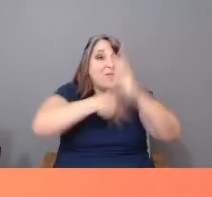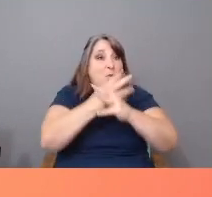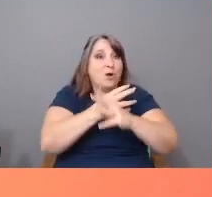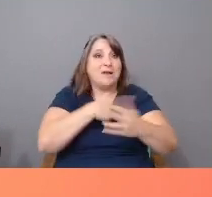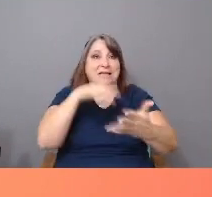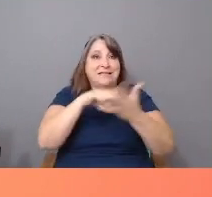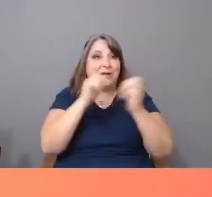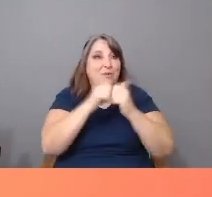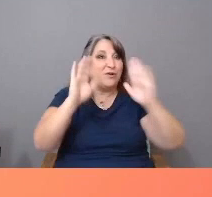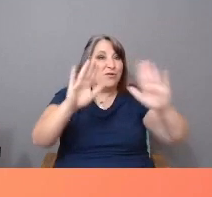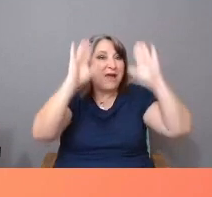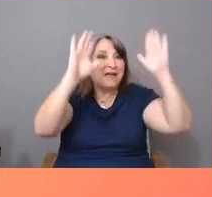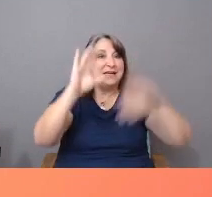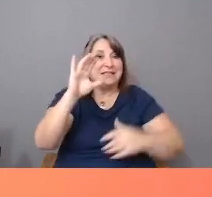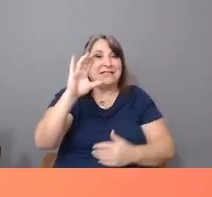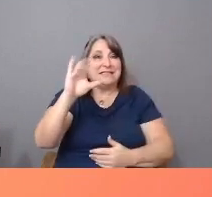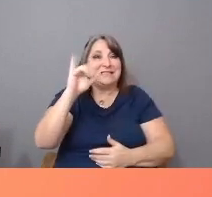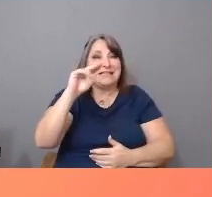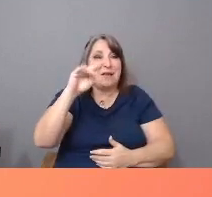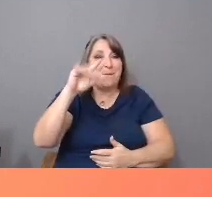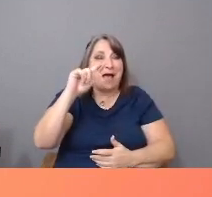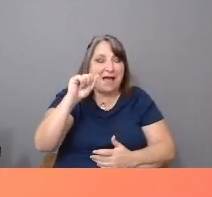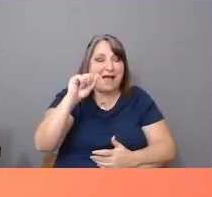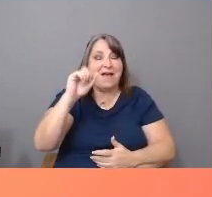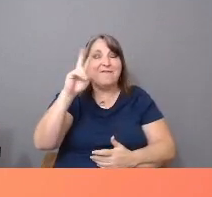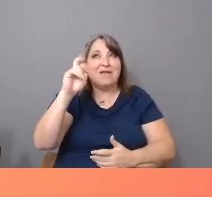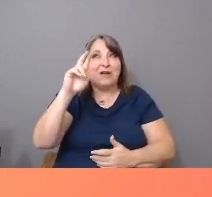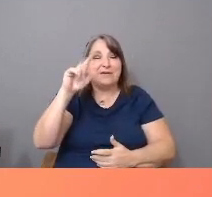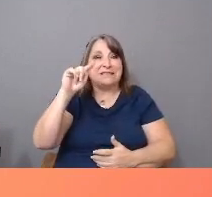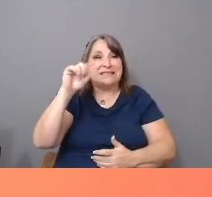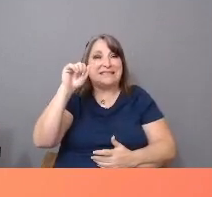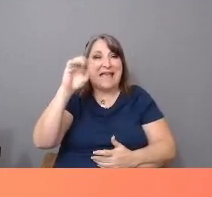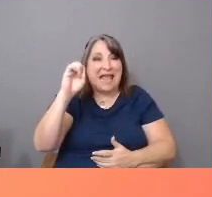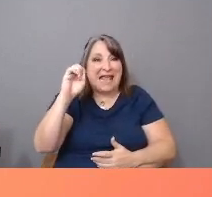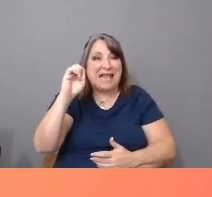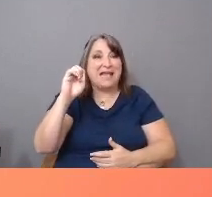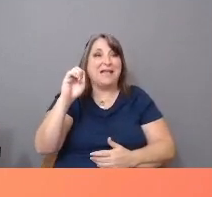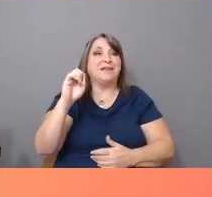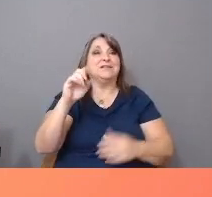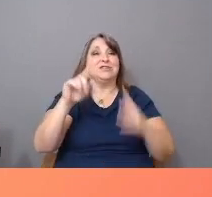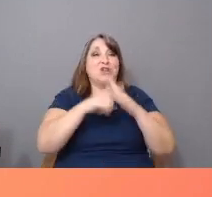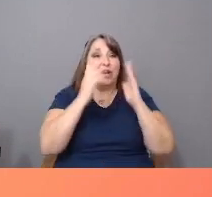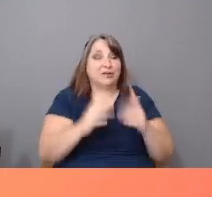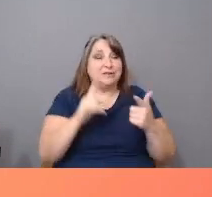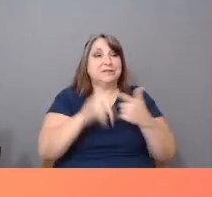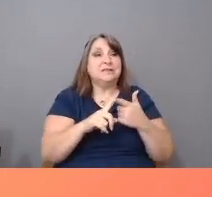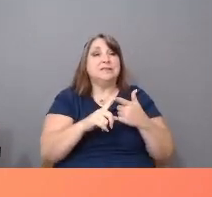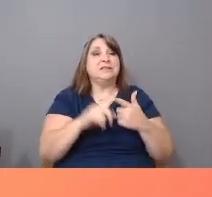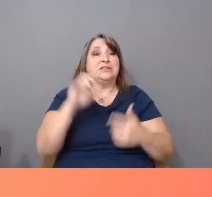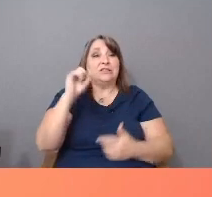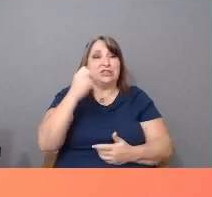cinéma vérité founder Jean Rouch in Paris, Japanese new wave director Shohei Imamura in Tokyo,